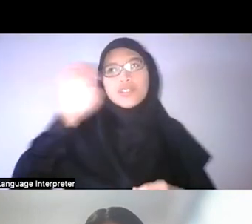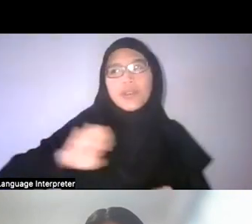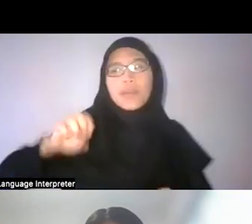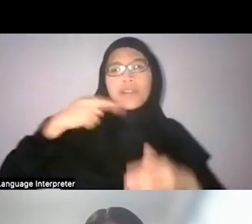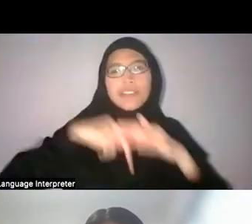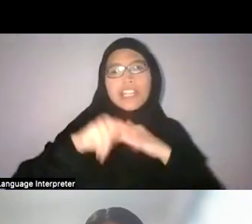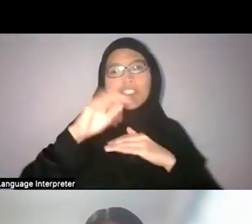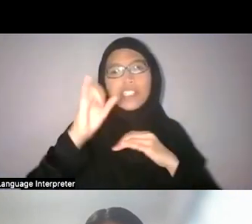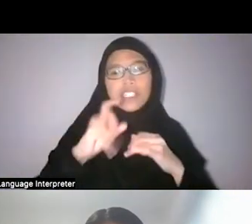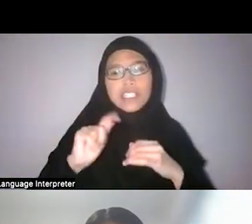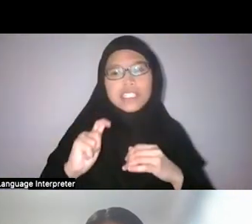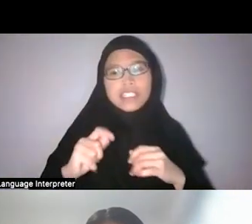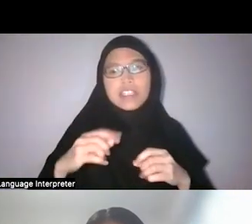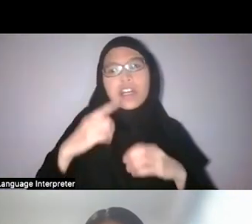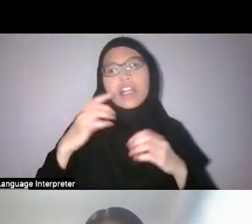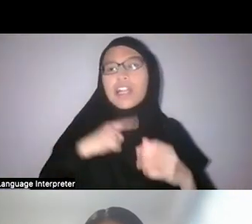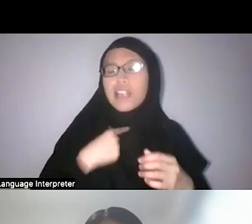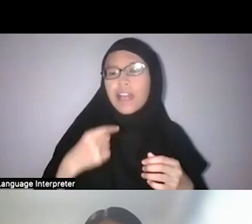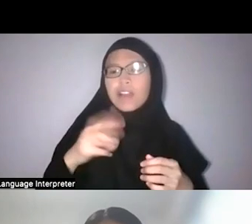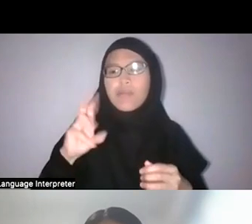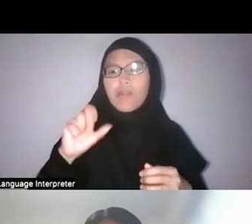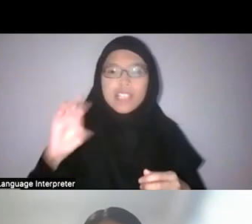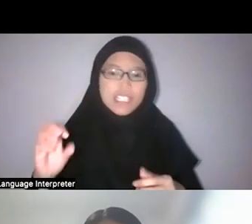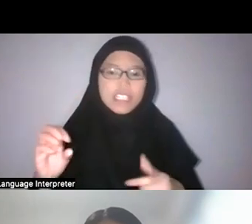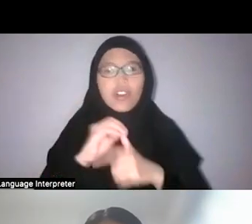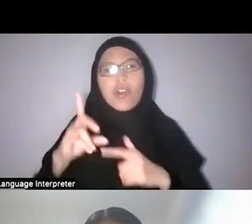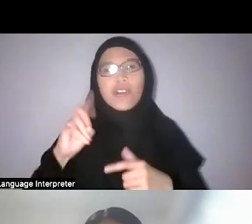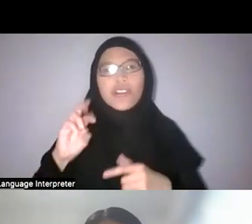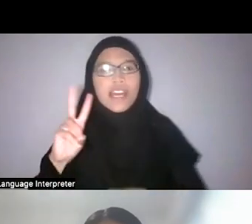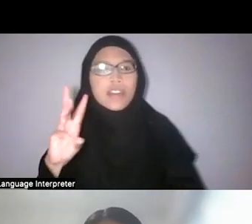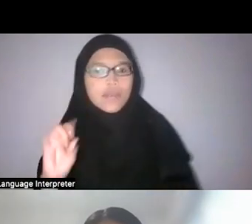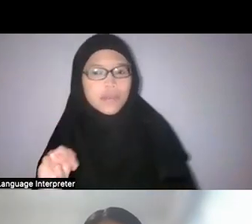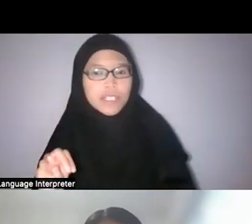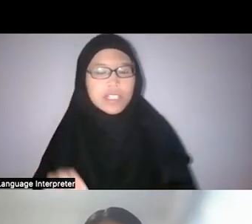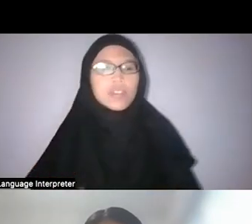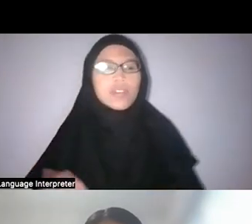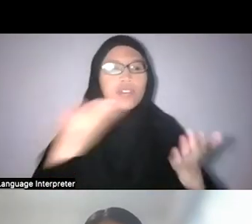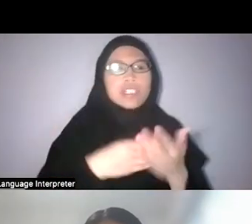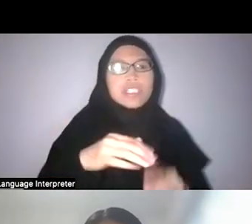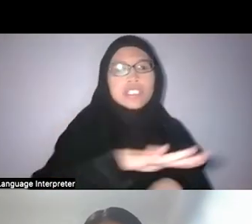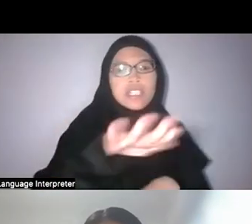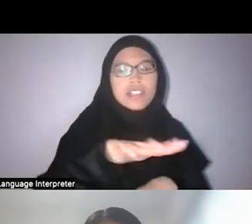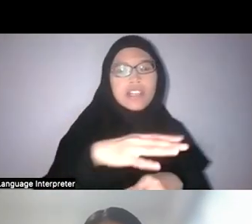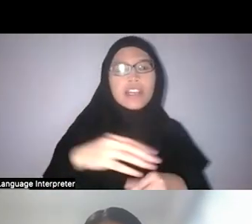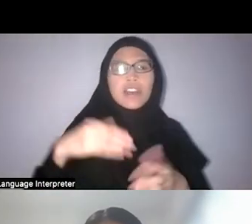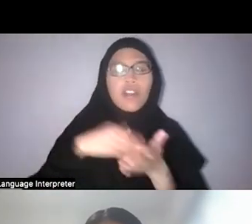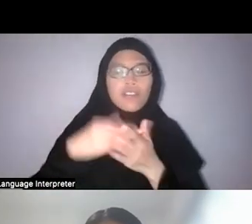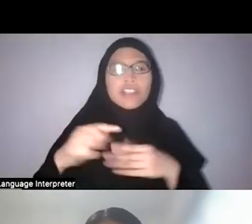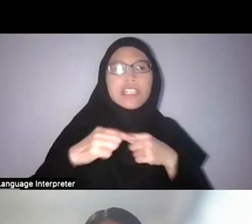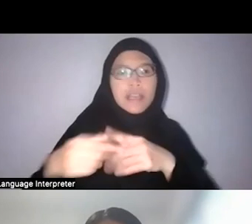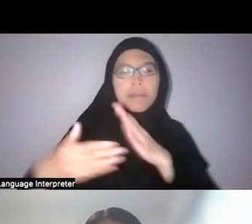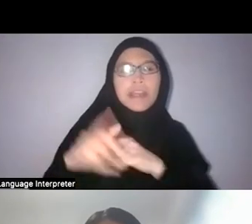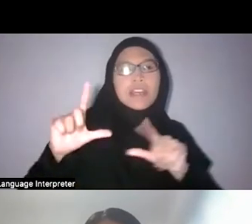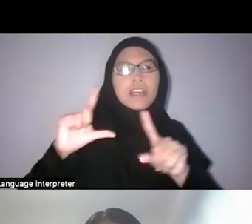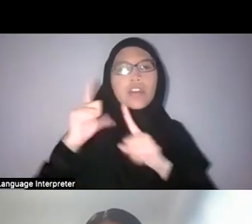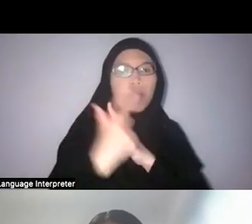who arrived in the region and oftentimes was guided by local figures like, what you said, Ali.